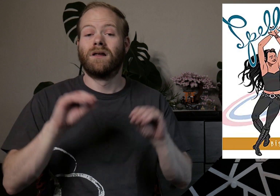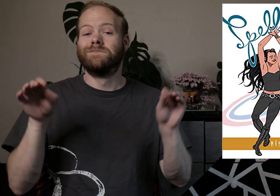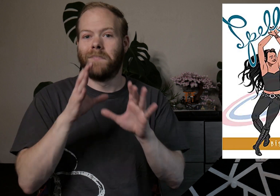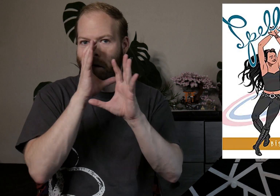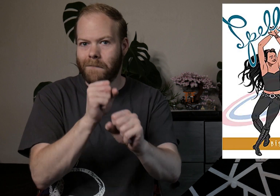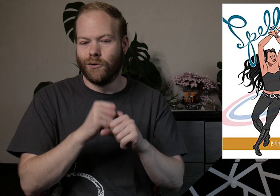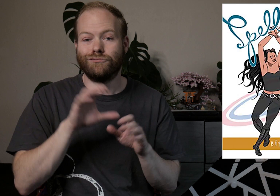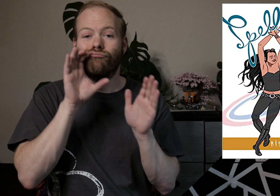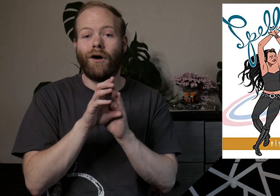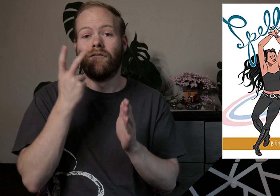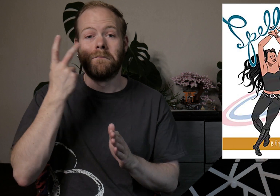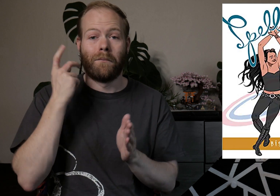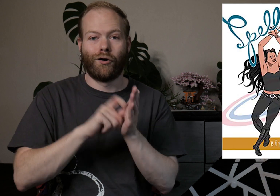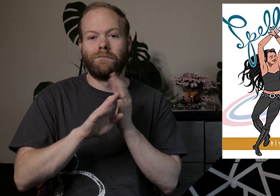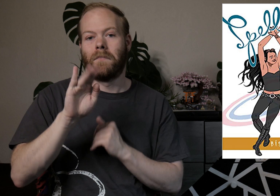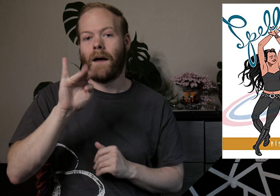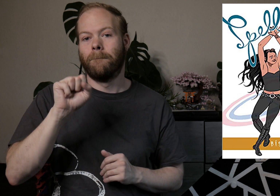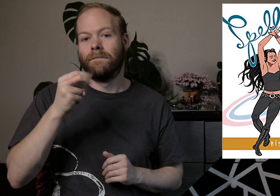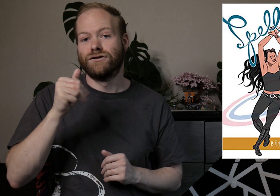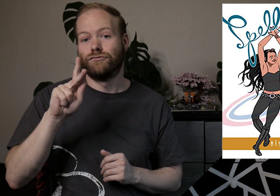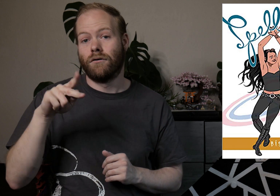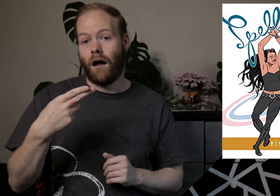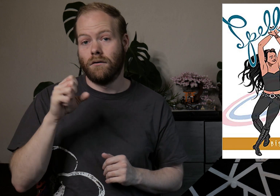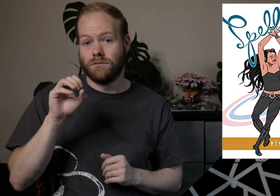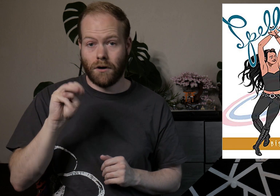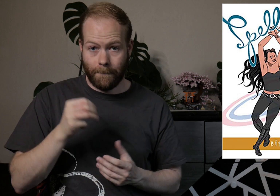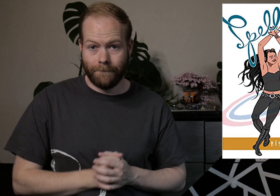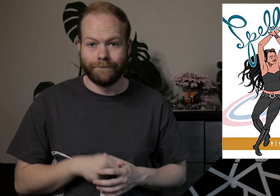Spellbound: A Graphic Memoir by Bishakh Som.